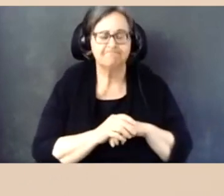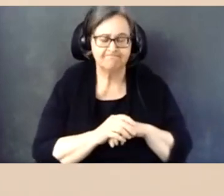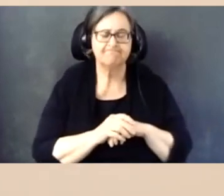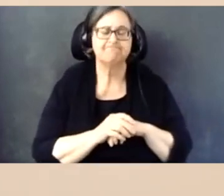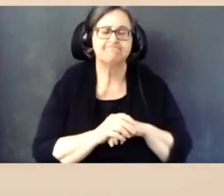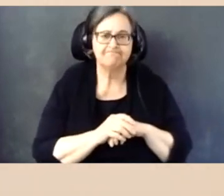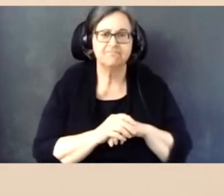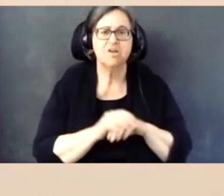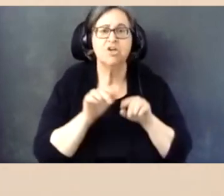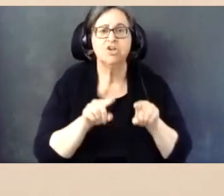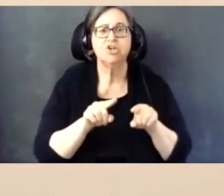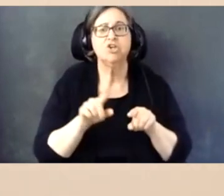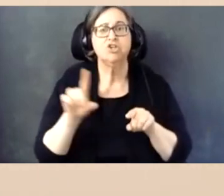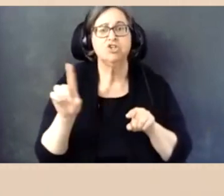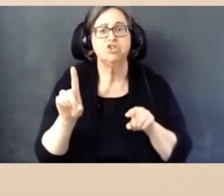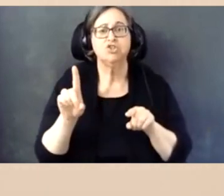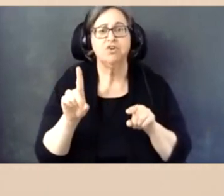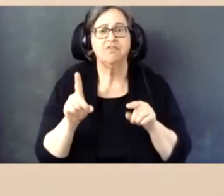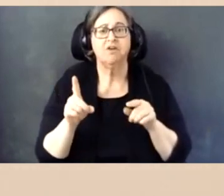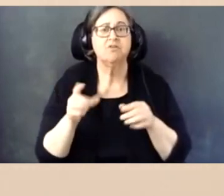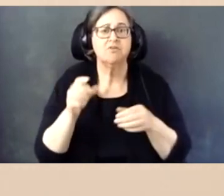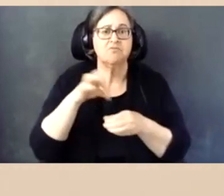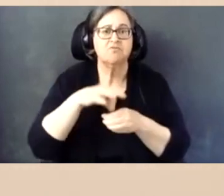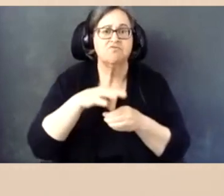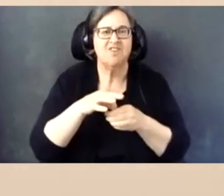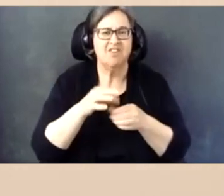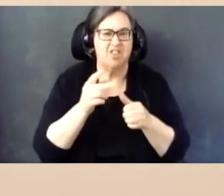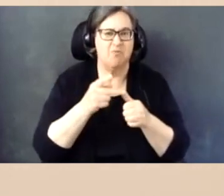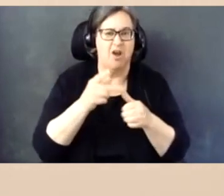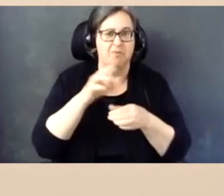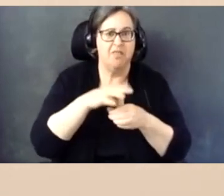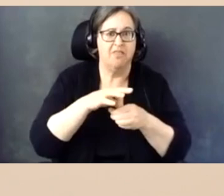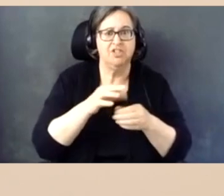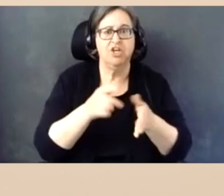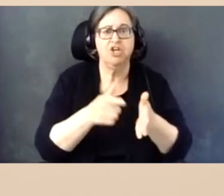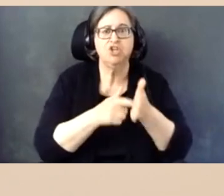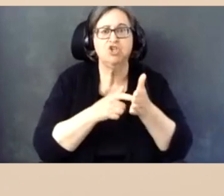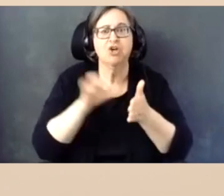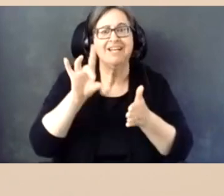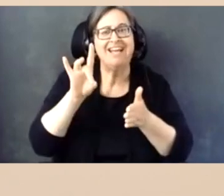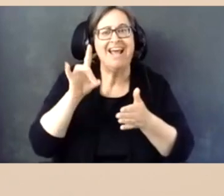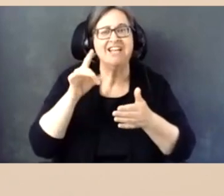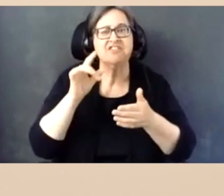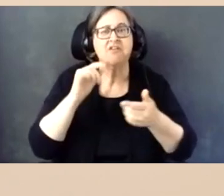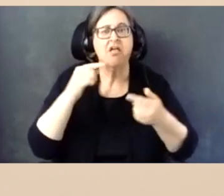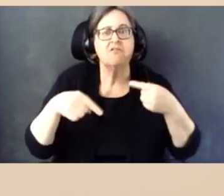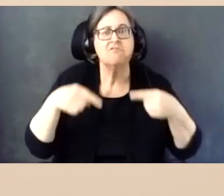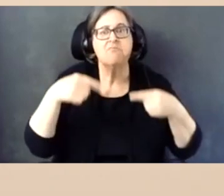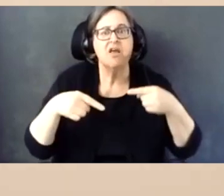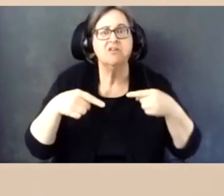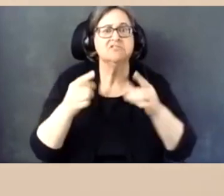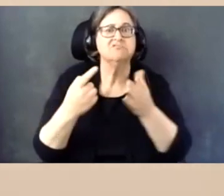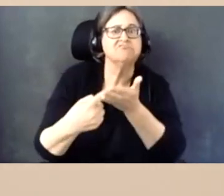In fact, during the democratic primaries of the last election, it took eight debates before